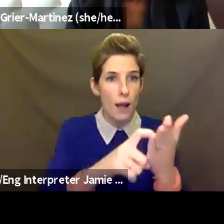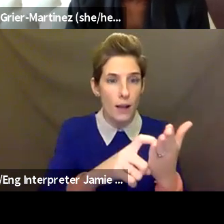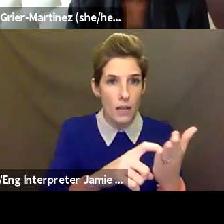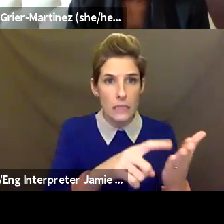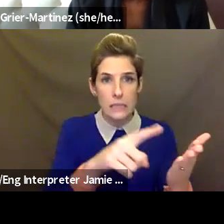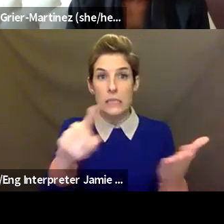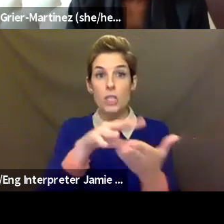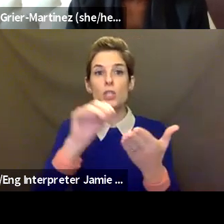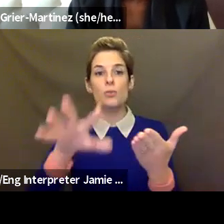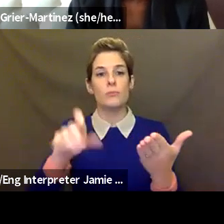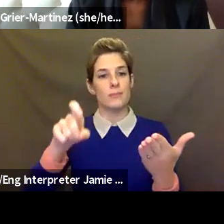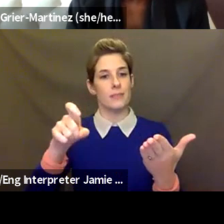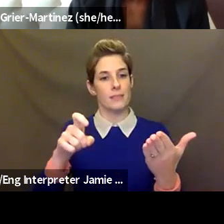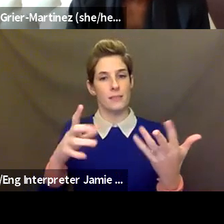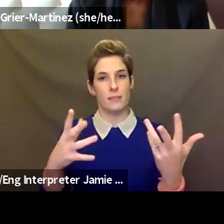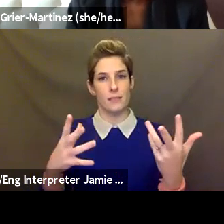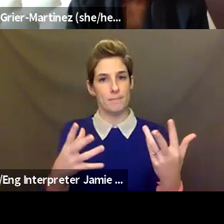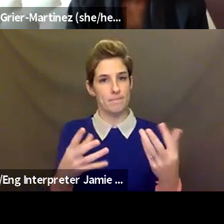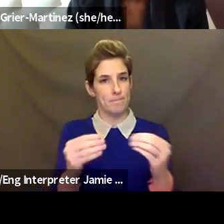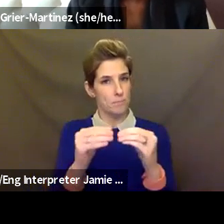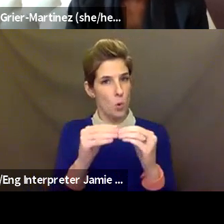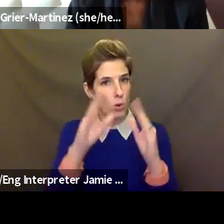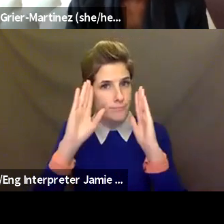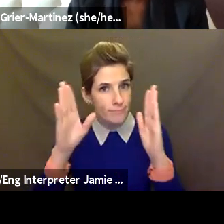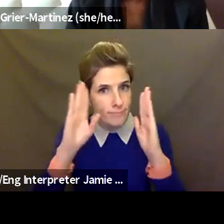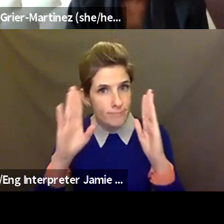needs, that needs that attention and how you're going to give it